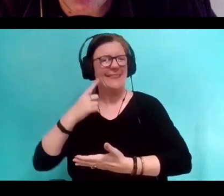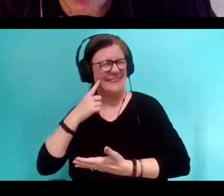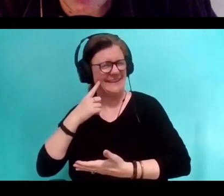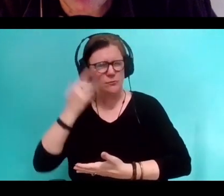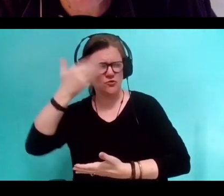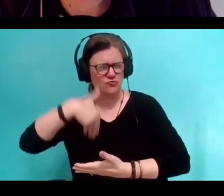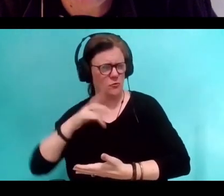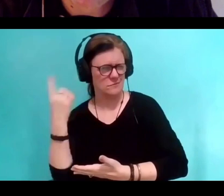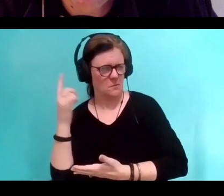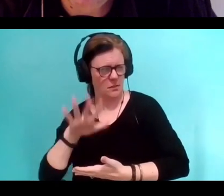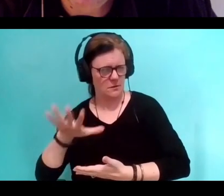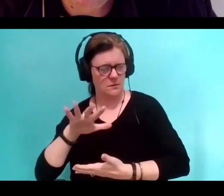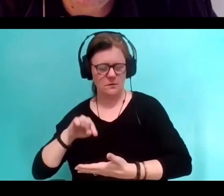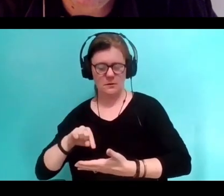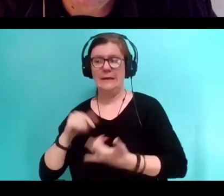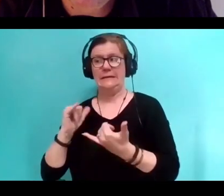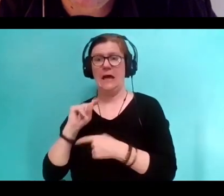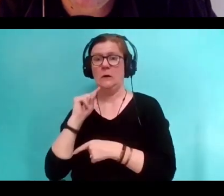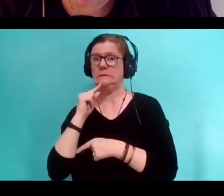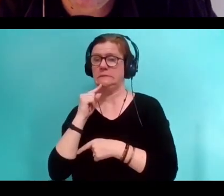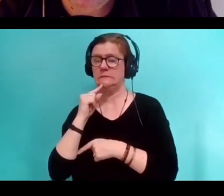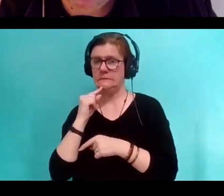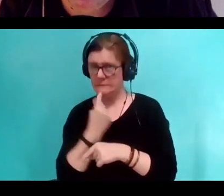And now is very, very profoundly disabled,